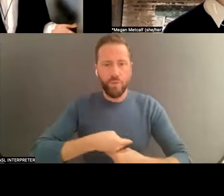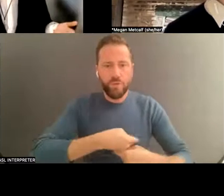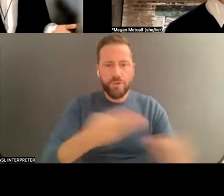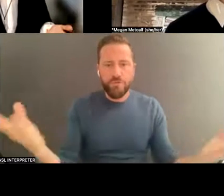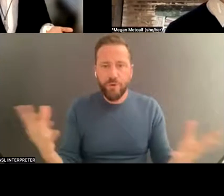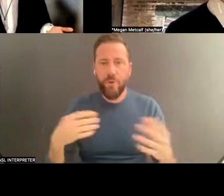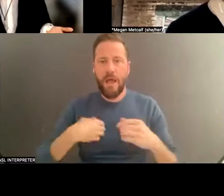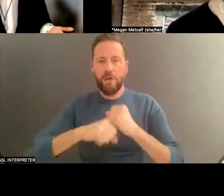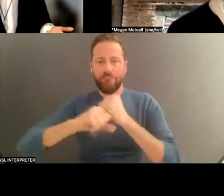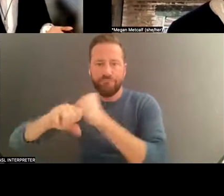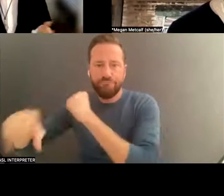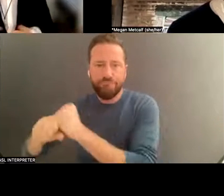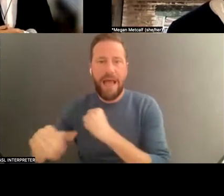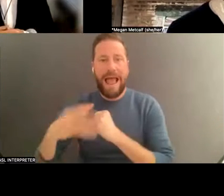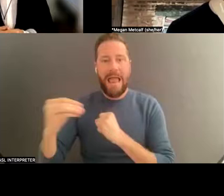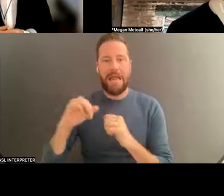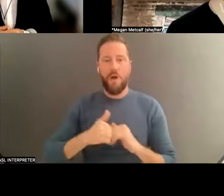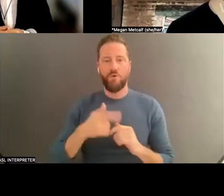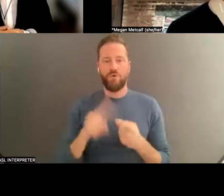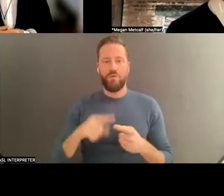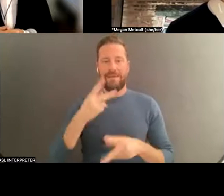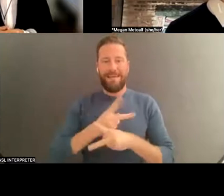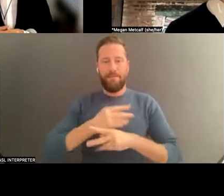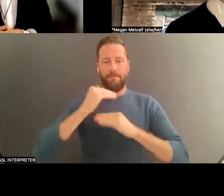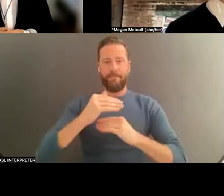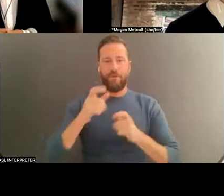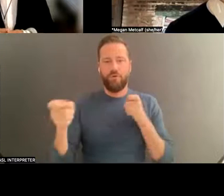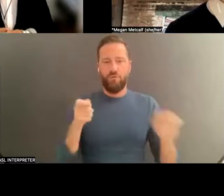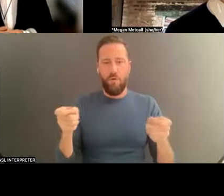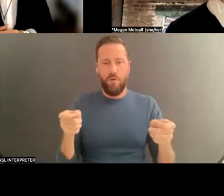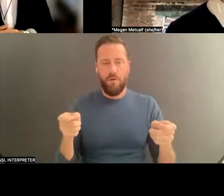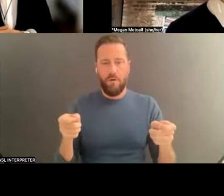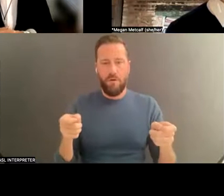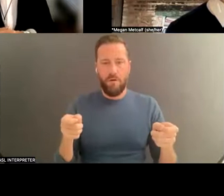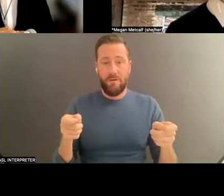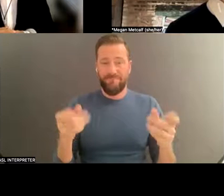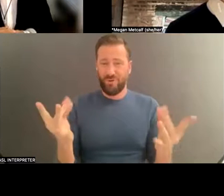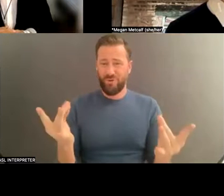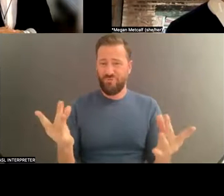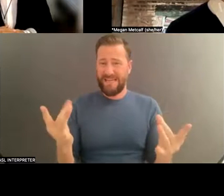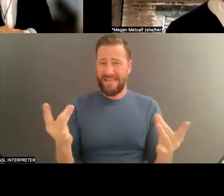maintain control. And it's a very tricky dance